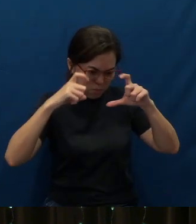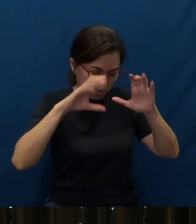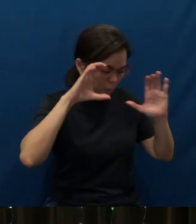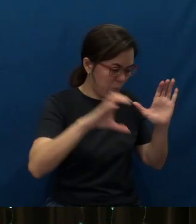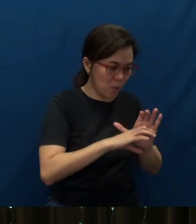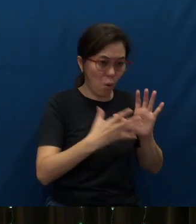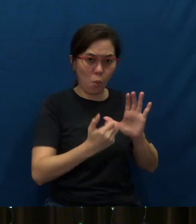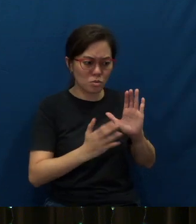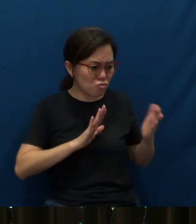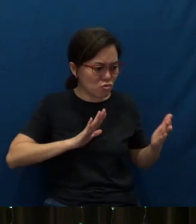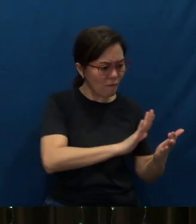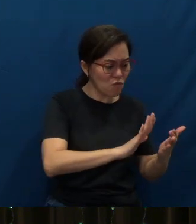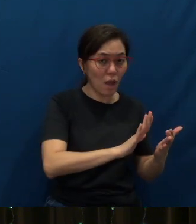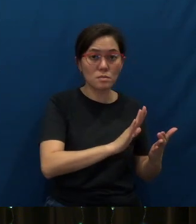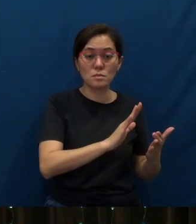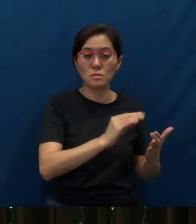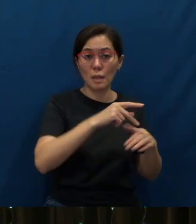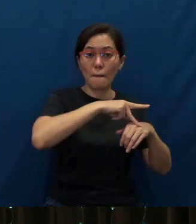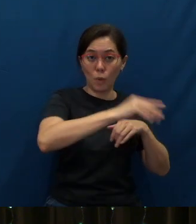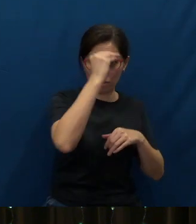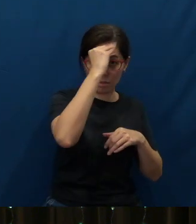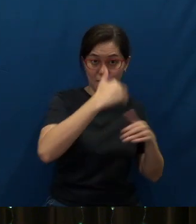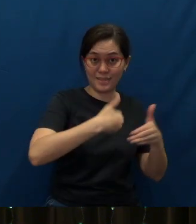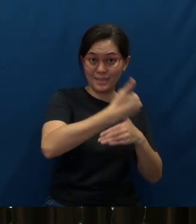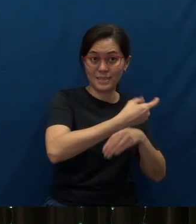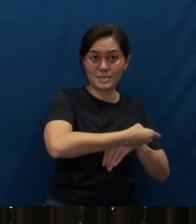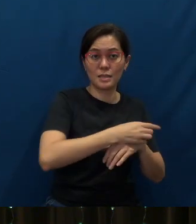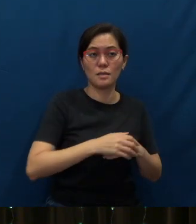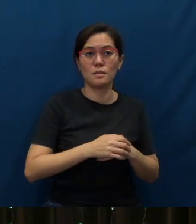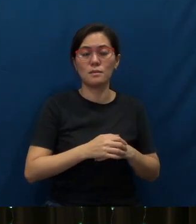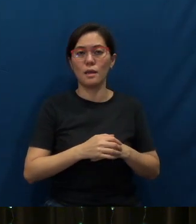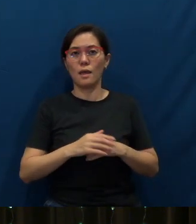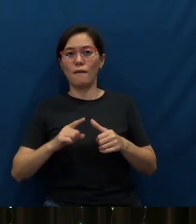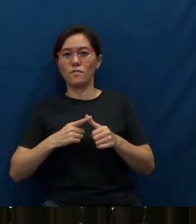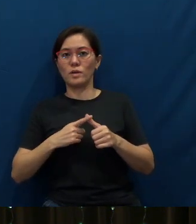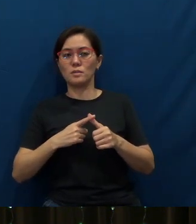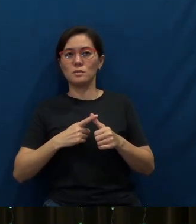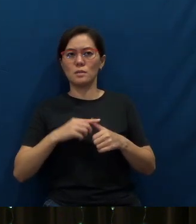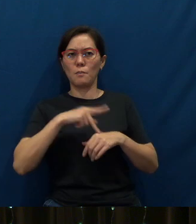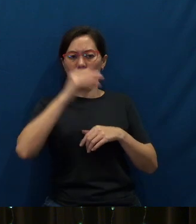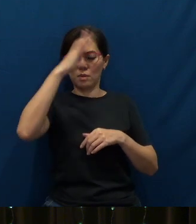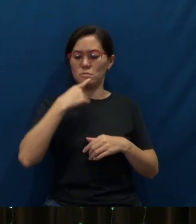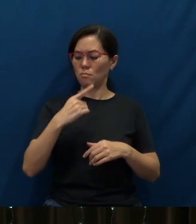confront the postman the next day. Initially, the postman denied: “No, no, not me.”